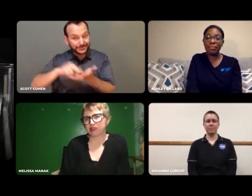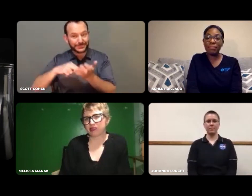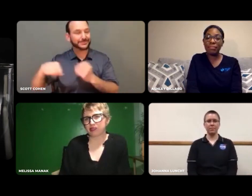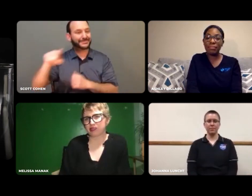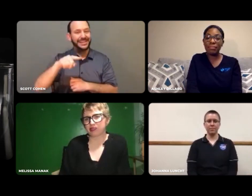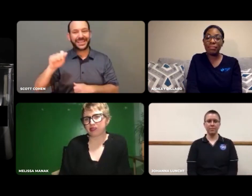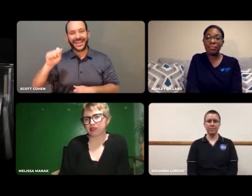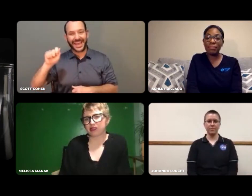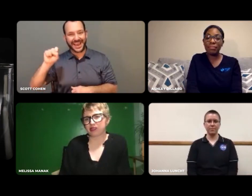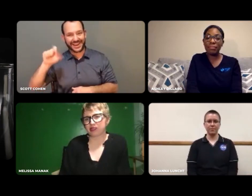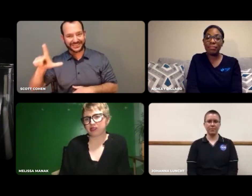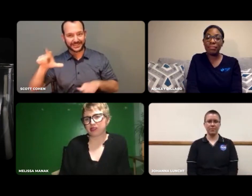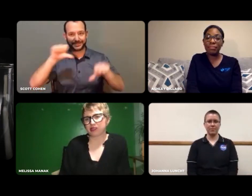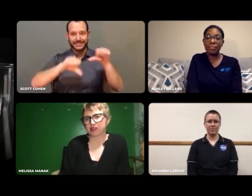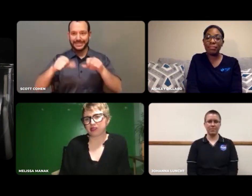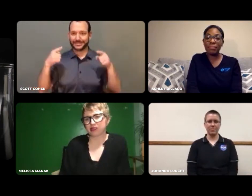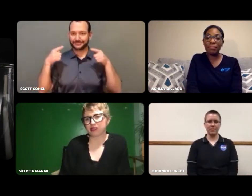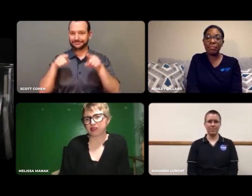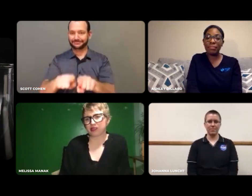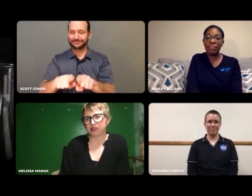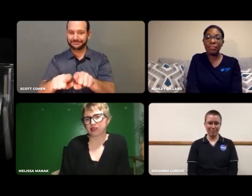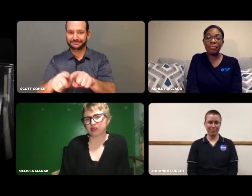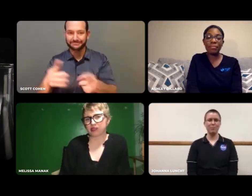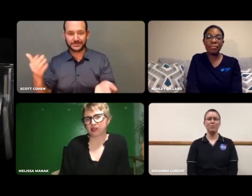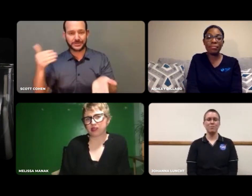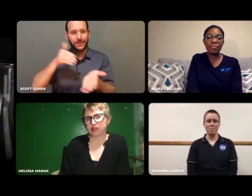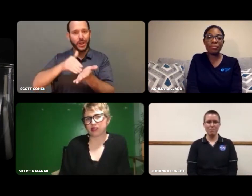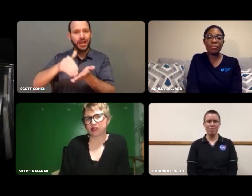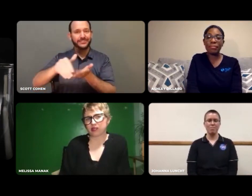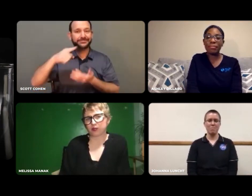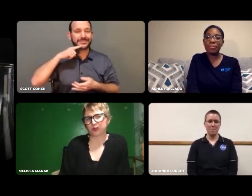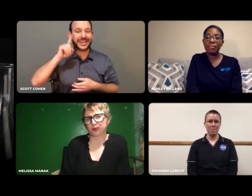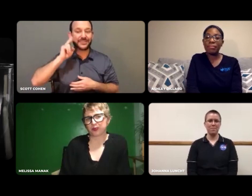They align with STEM and ASL.